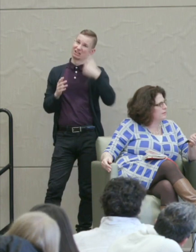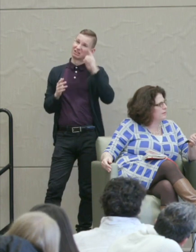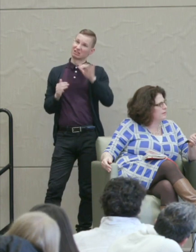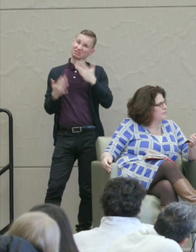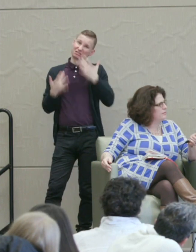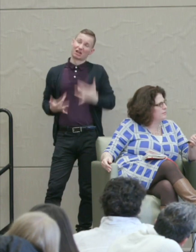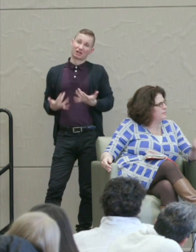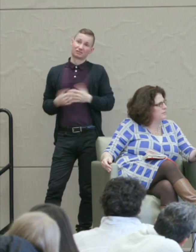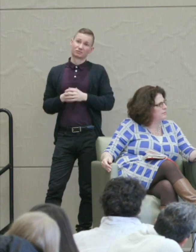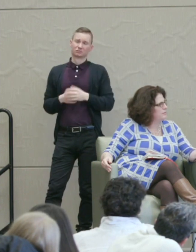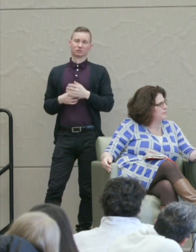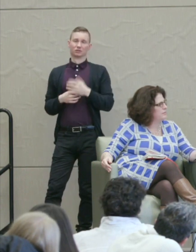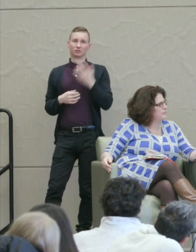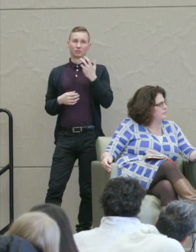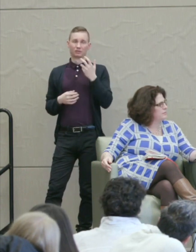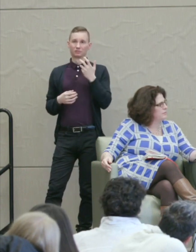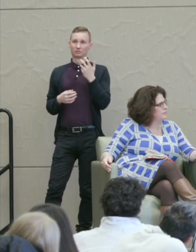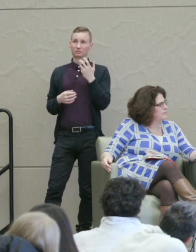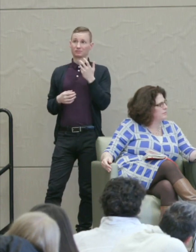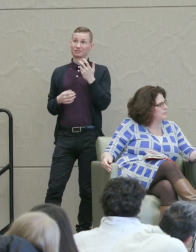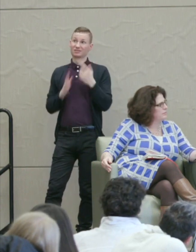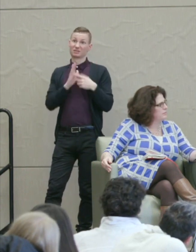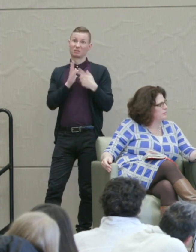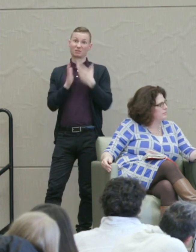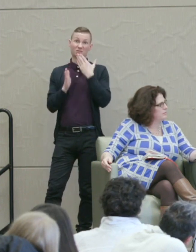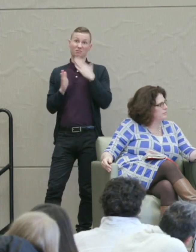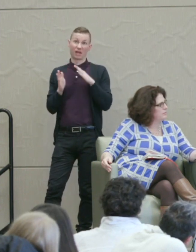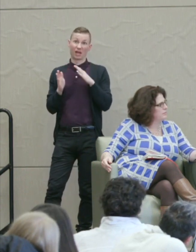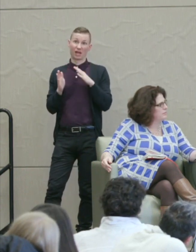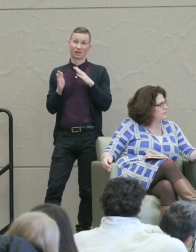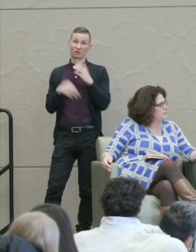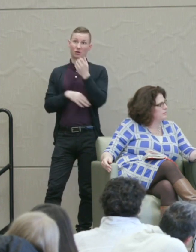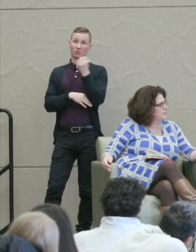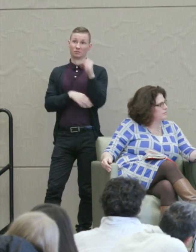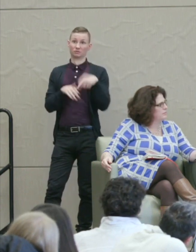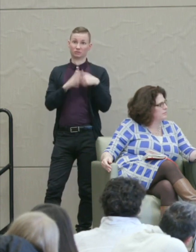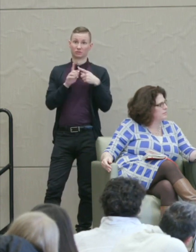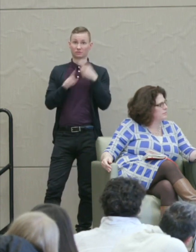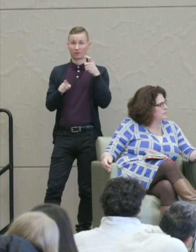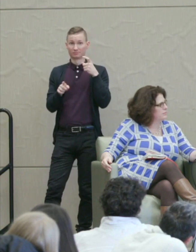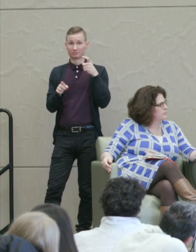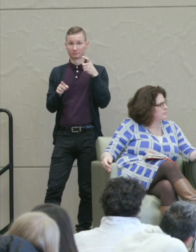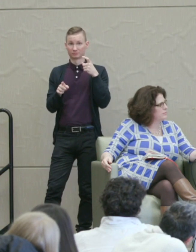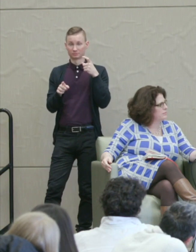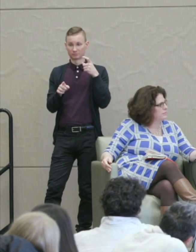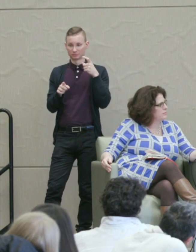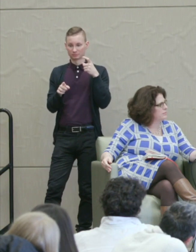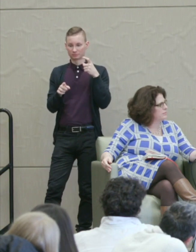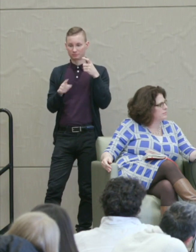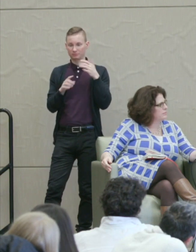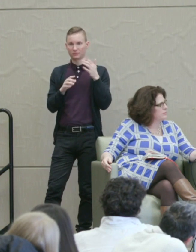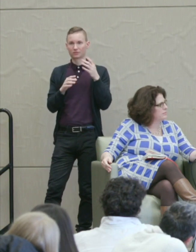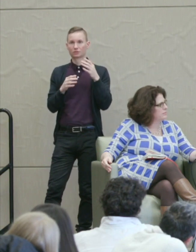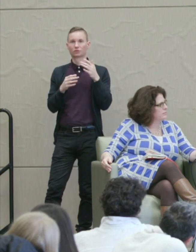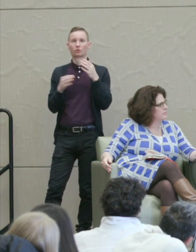That sometimes the bad academic movement takes off because it feeds something the public wants.